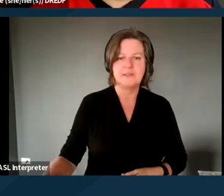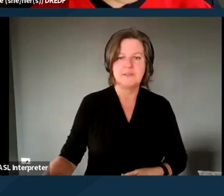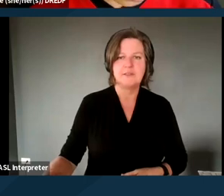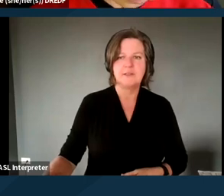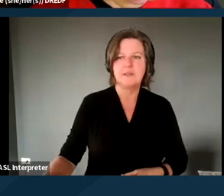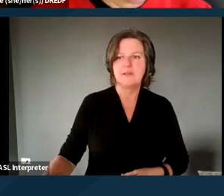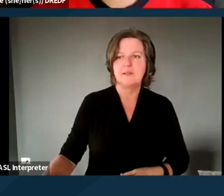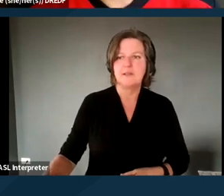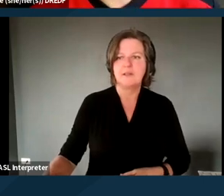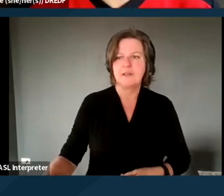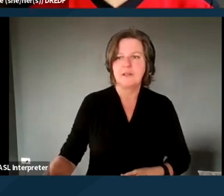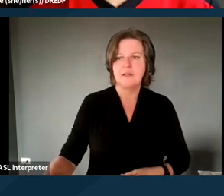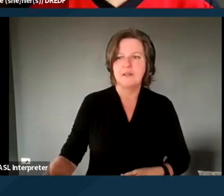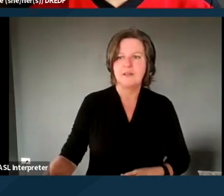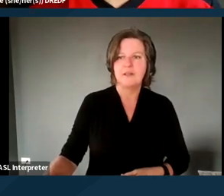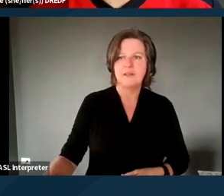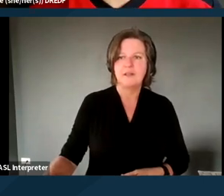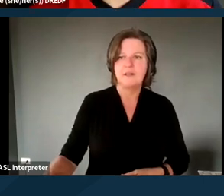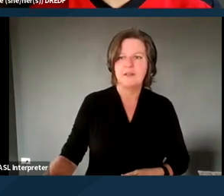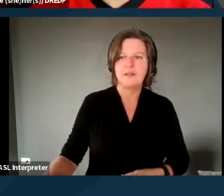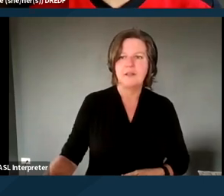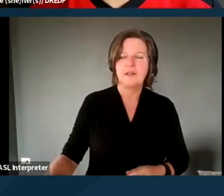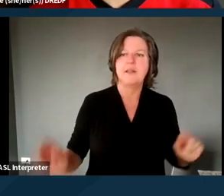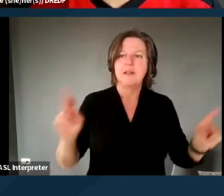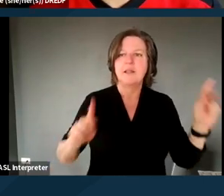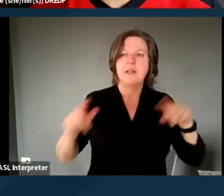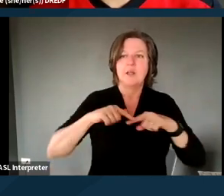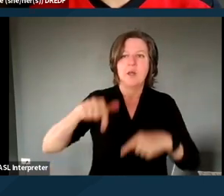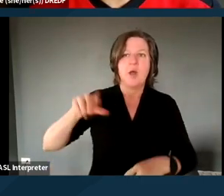on this webinar are fantastic resources, so.